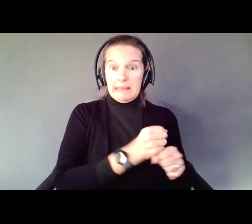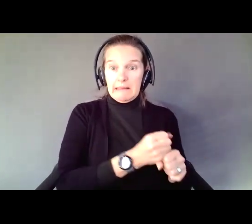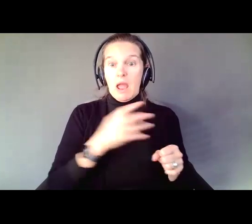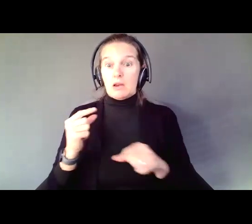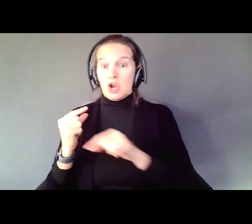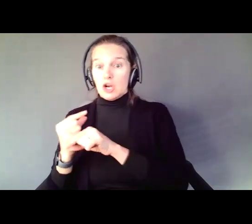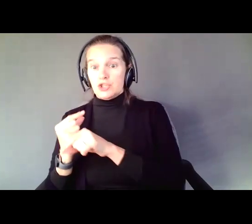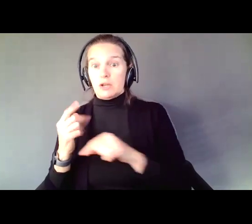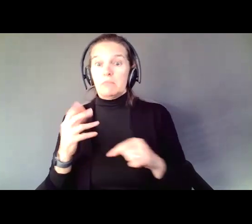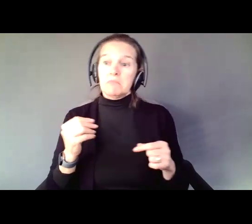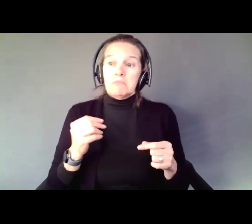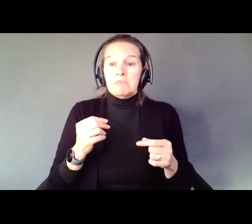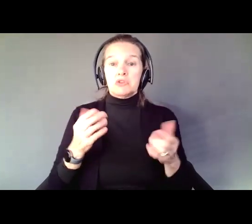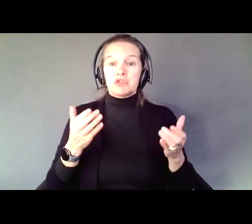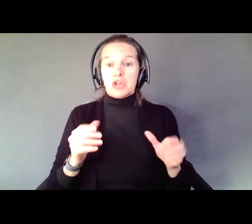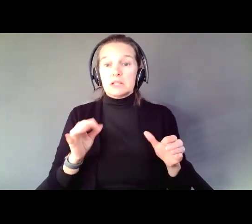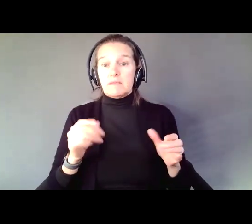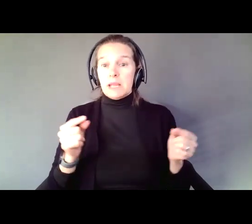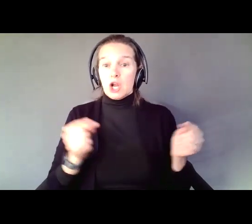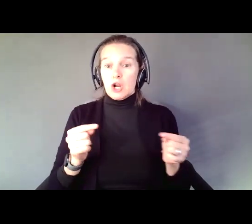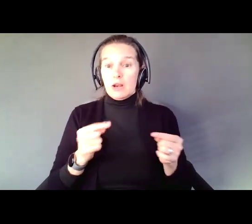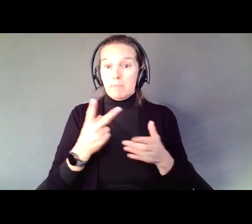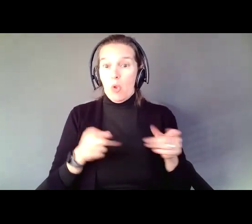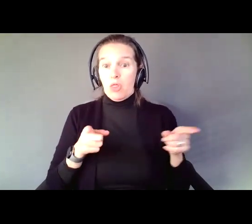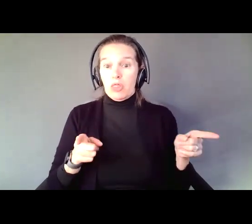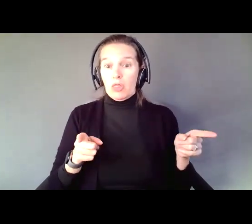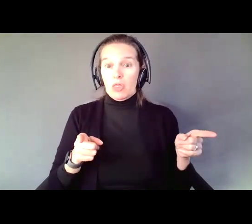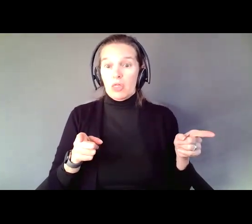those, man, the one I am trying first is the one correlated with self determination because